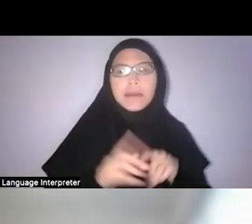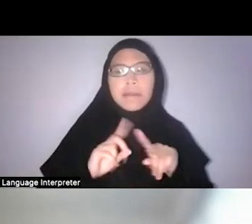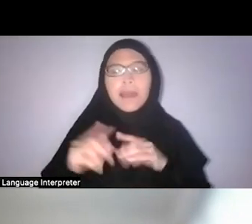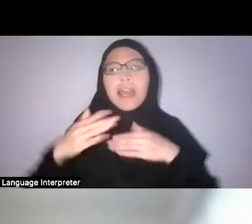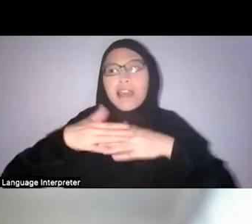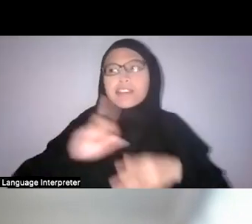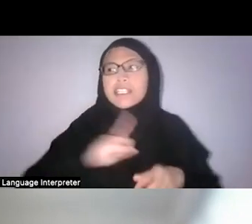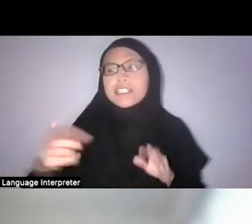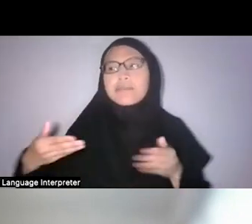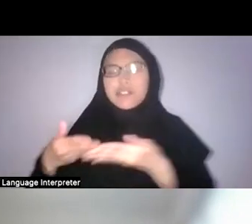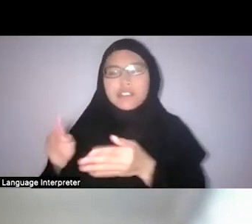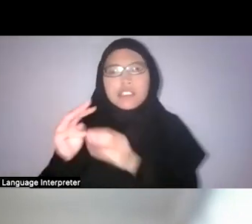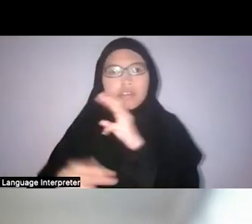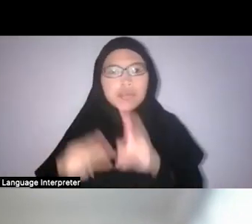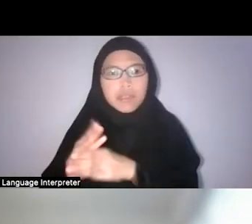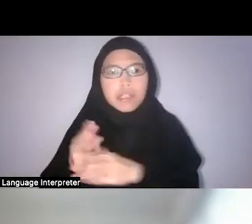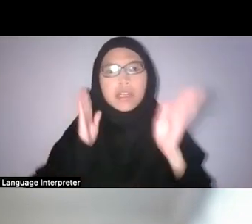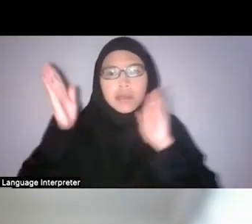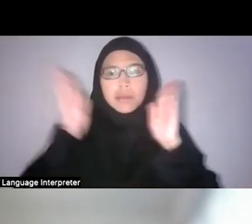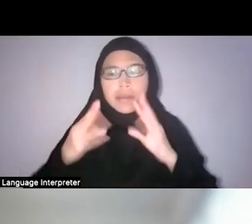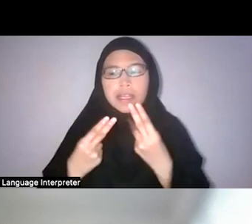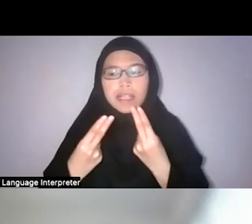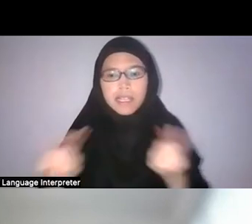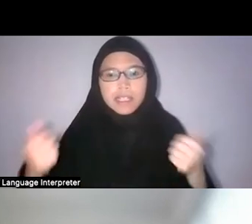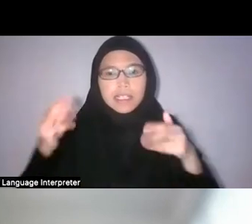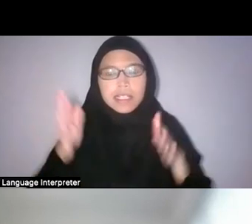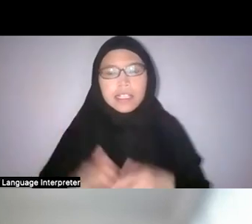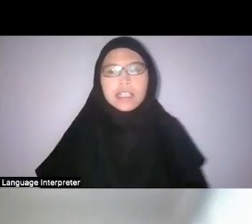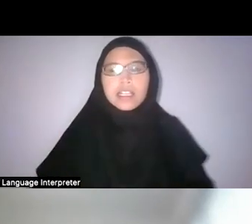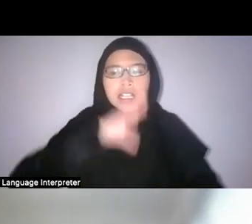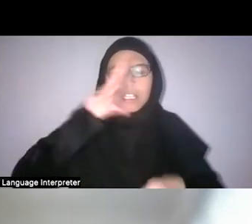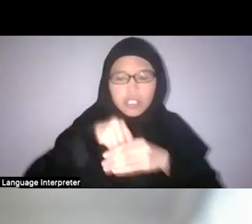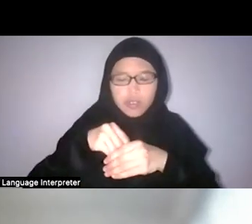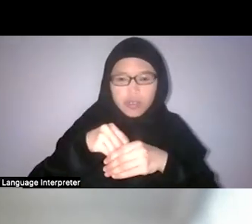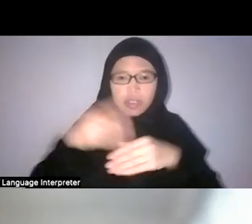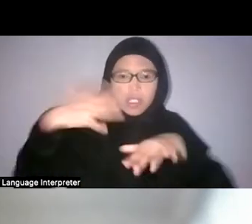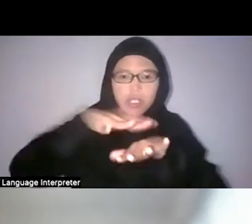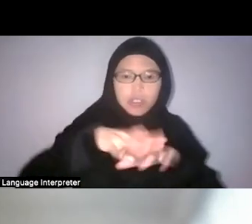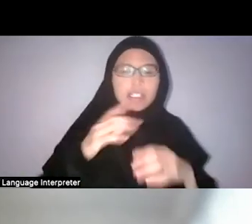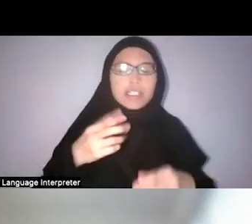Malay healers have incorporated aspects of the religion to their practice. And this syncretism was very appealing to me.